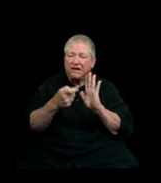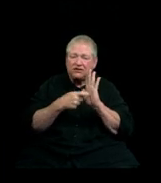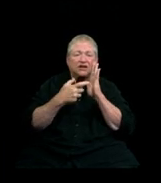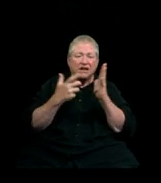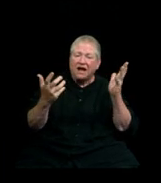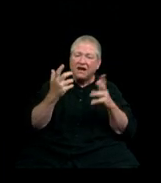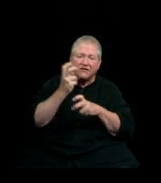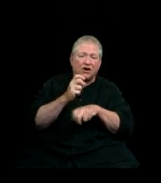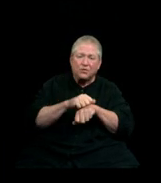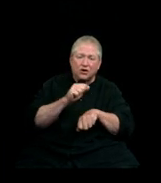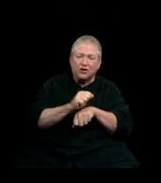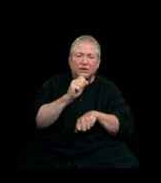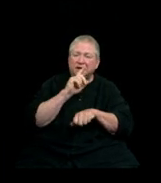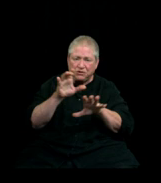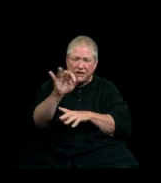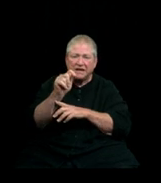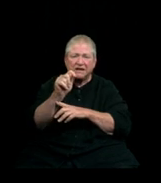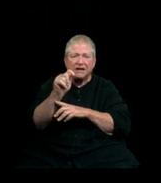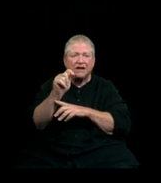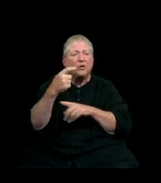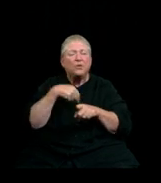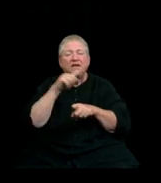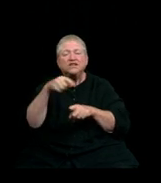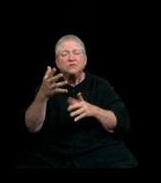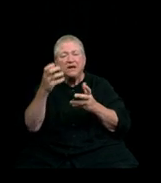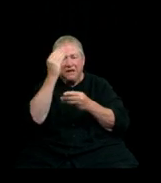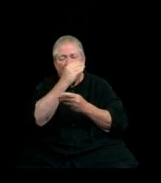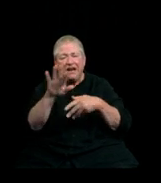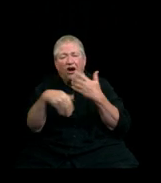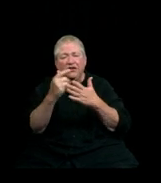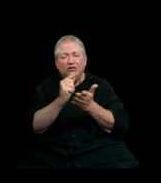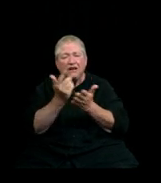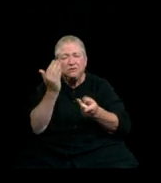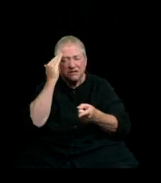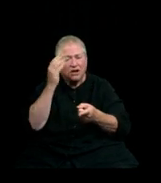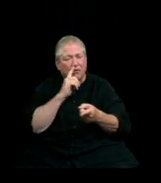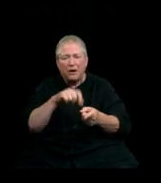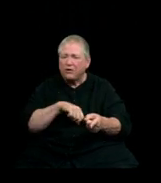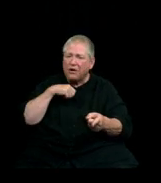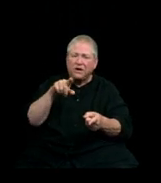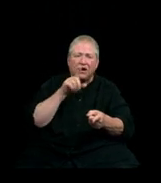but you made it happen. We just want to let all the graduates know how proud we are of all the work you've done to graduate this year